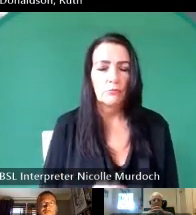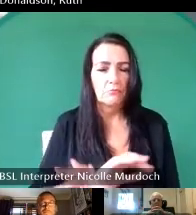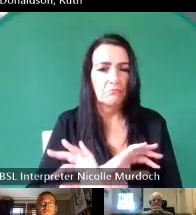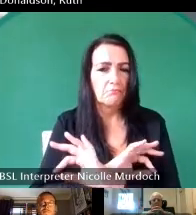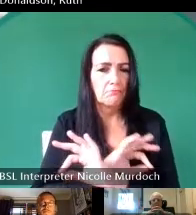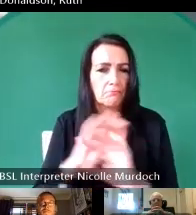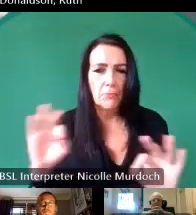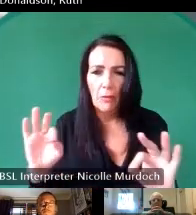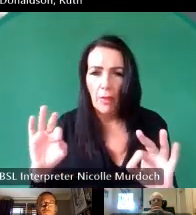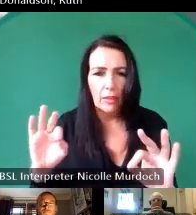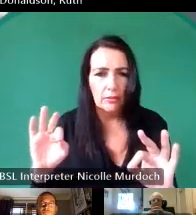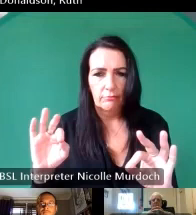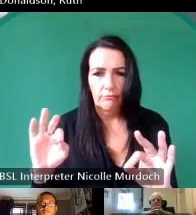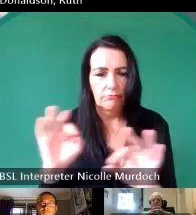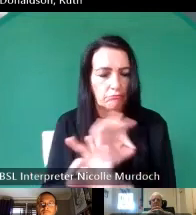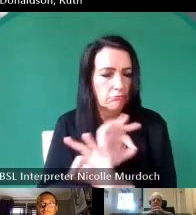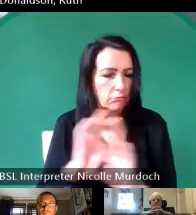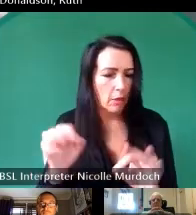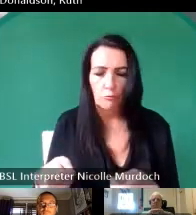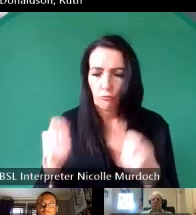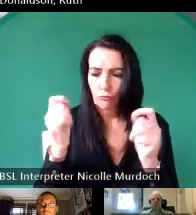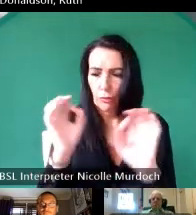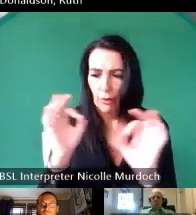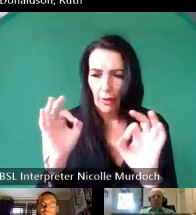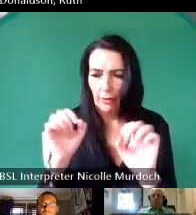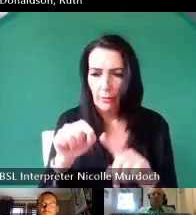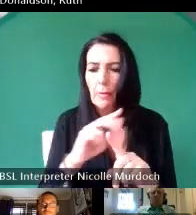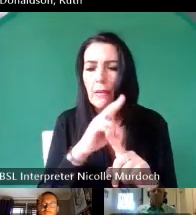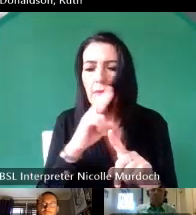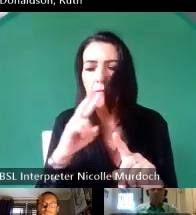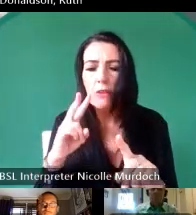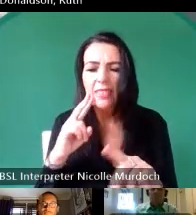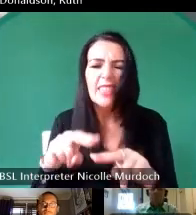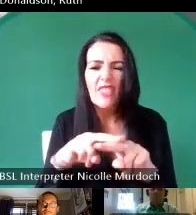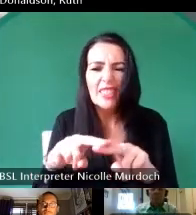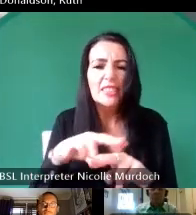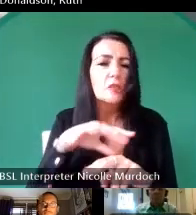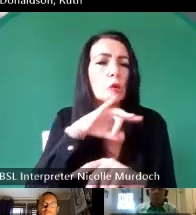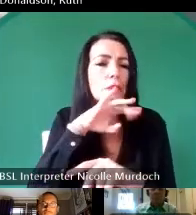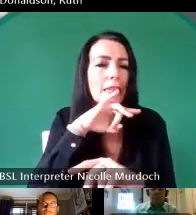at all and on maybe a Friday or Saturday night we'd sit and share a bottle of Vodka together me